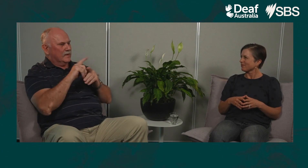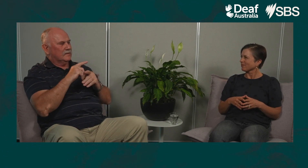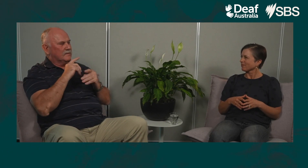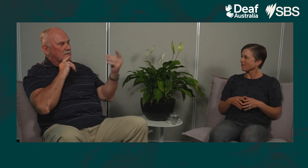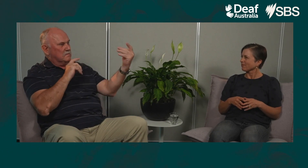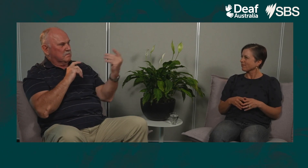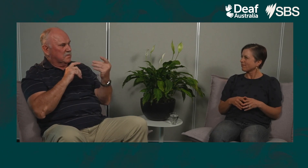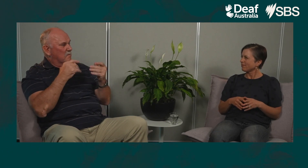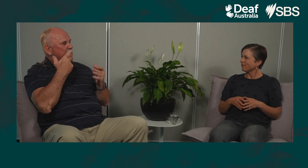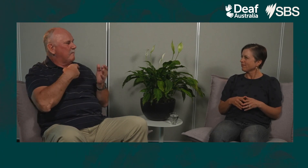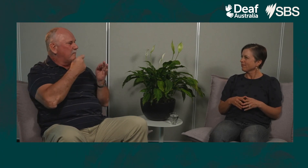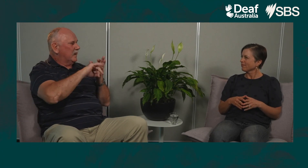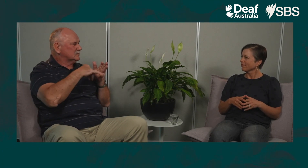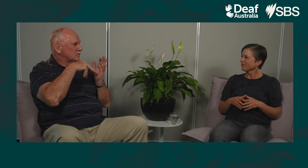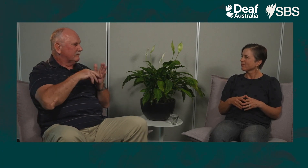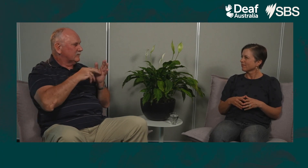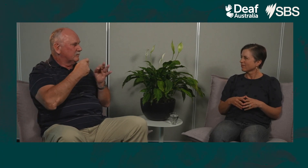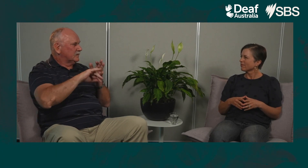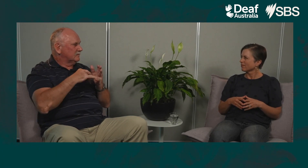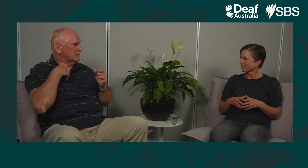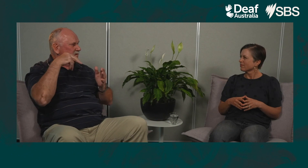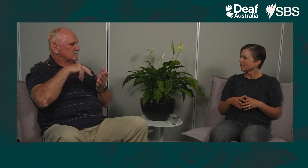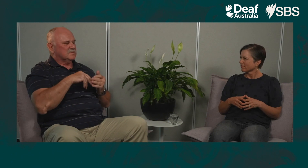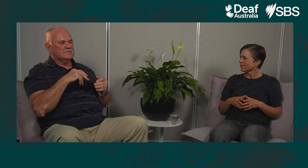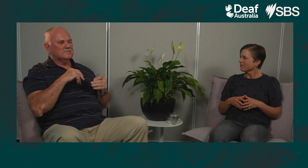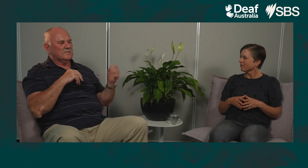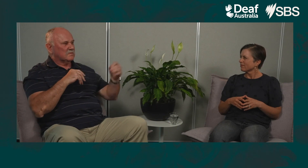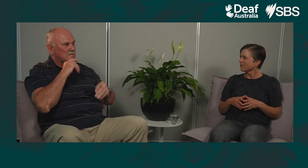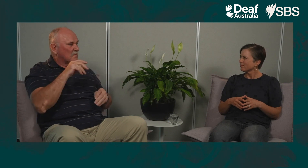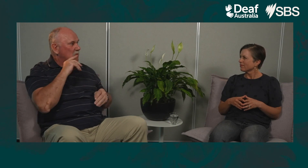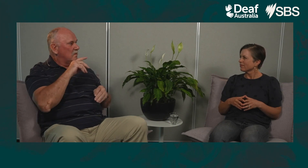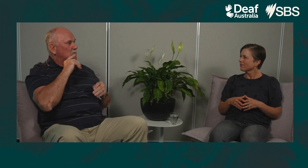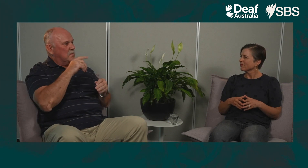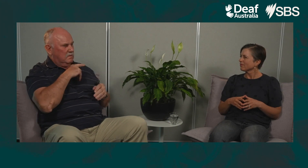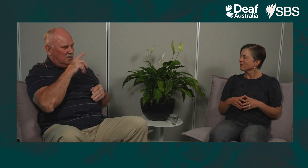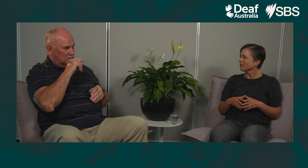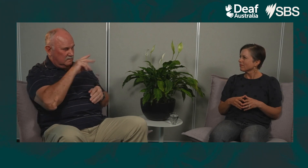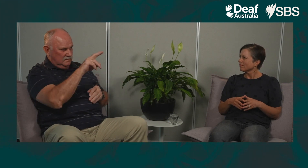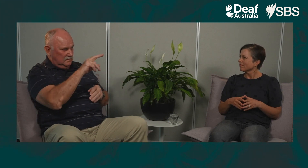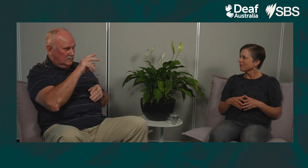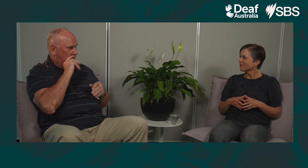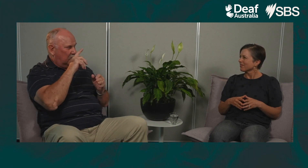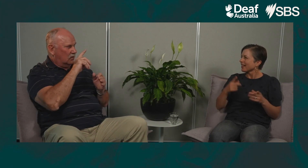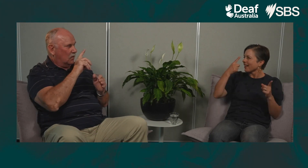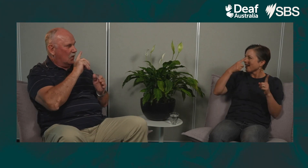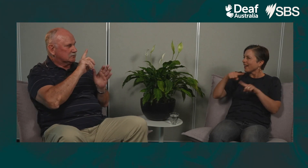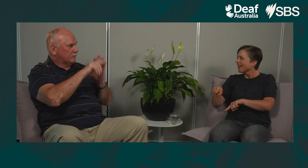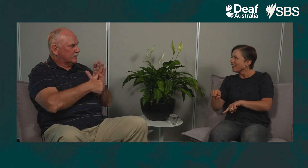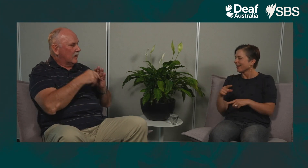But in an instance where I’d be waiting for the at the bus stop and somebody approached me if they looked to say they needed to know the time Work it out